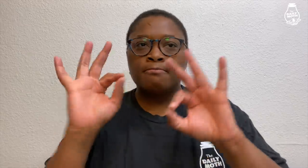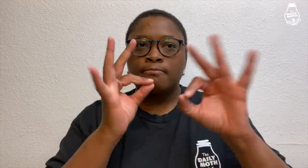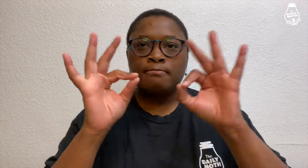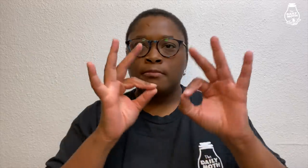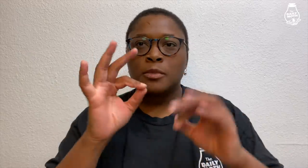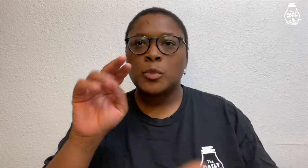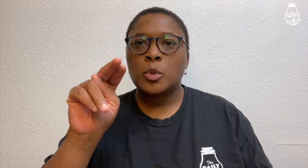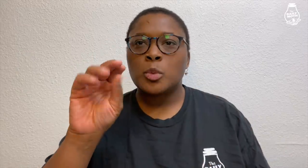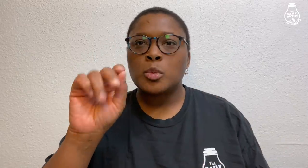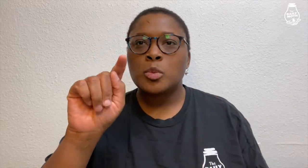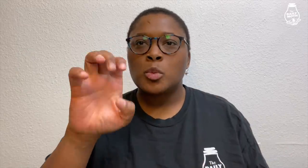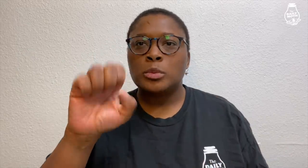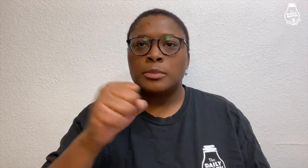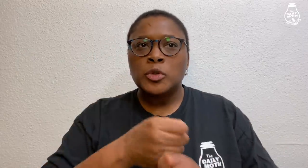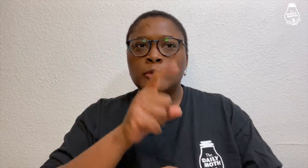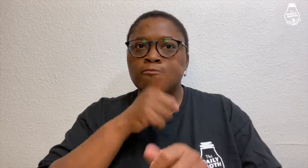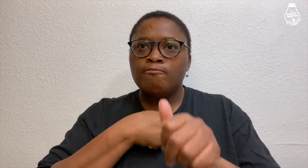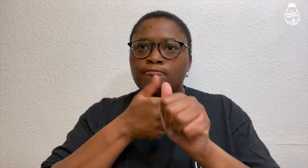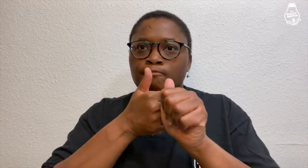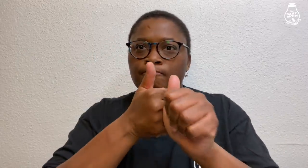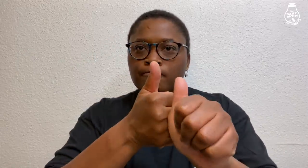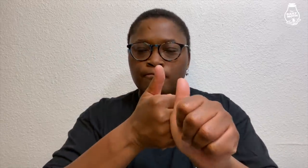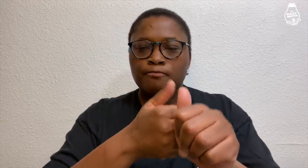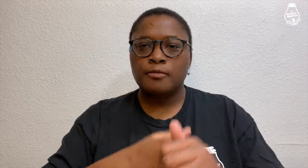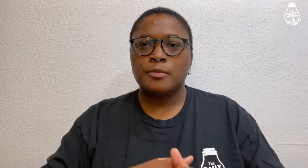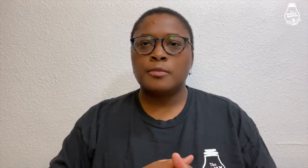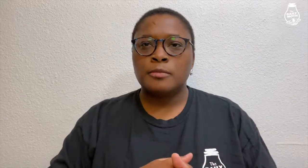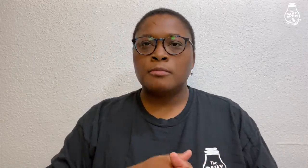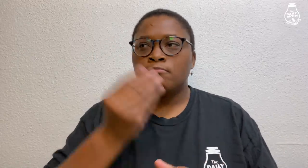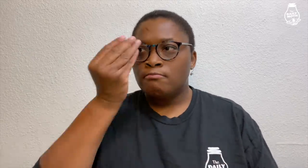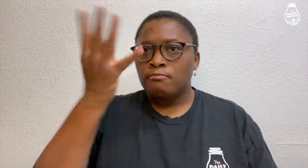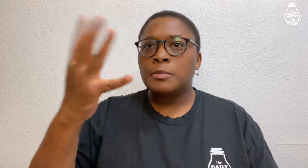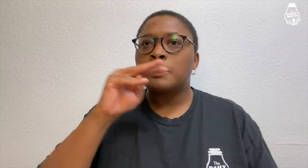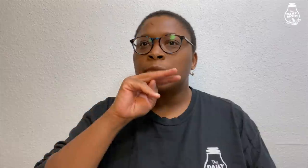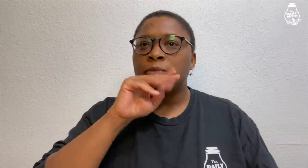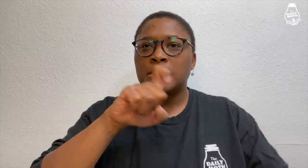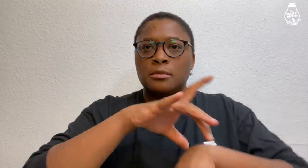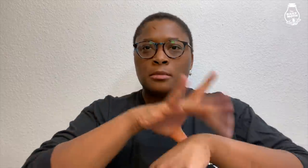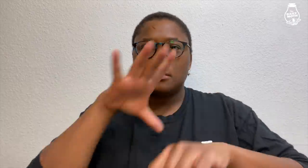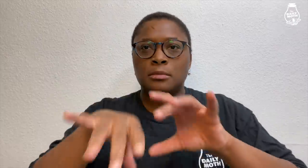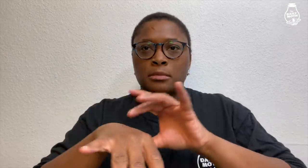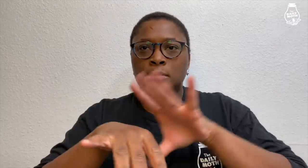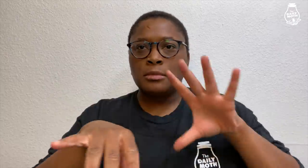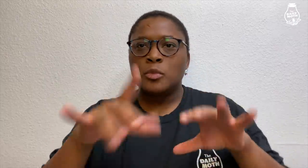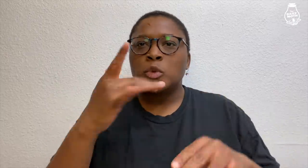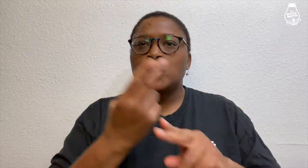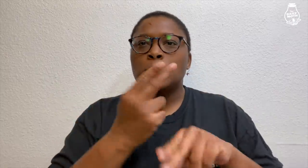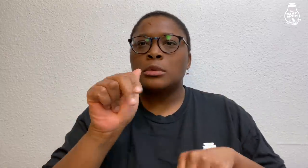I'll be referring to my notes to make sure I'm sharing accurate information. Someone is saying Maverick needs his handcuffs taken